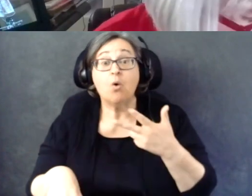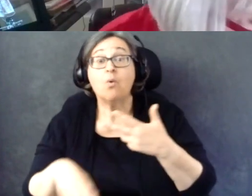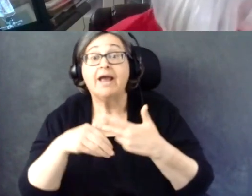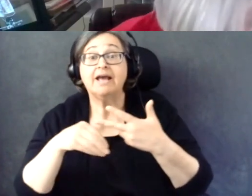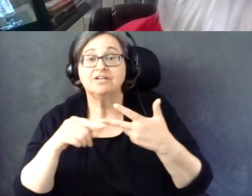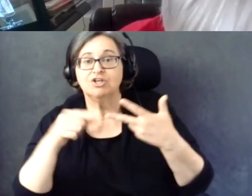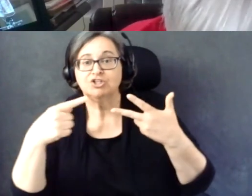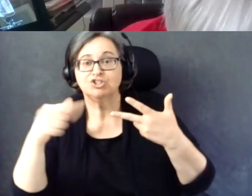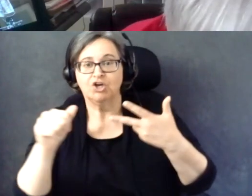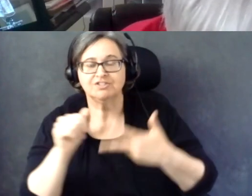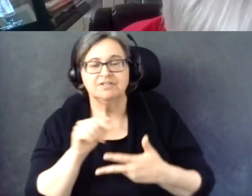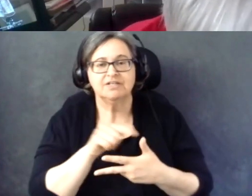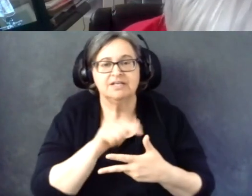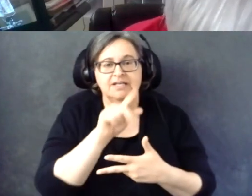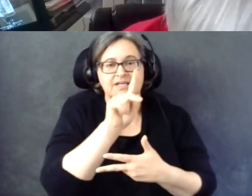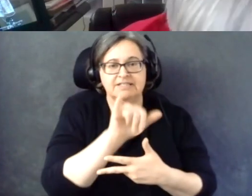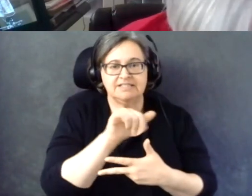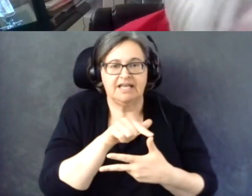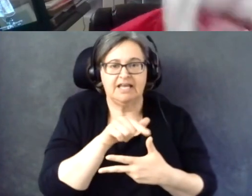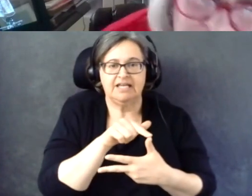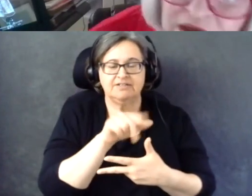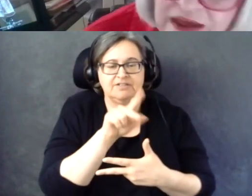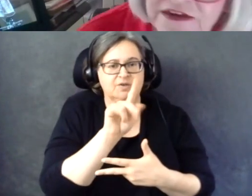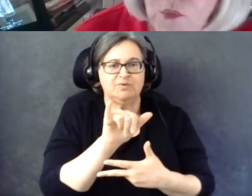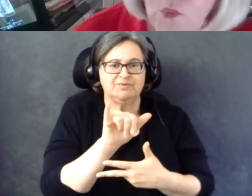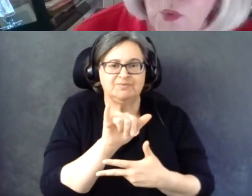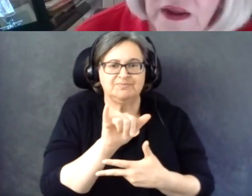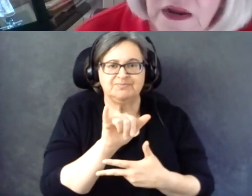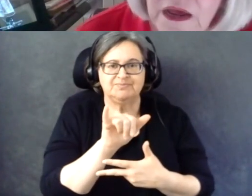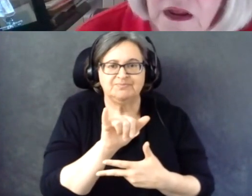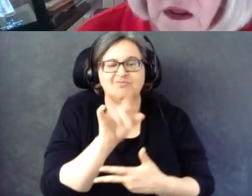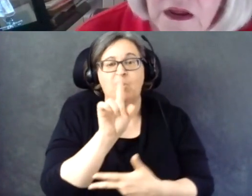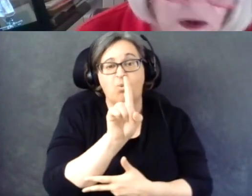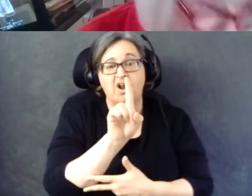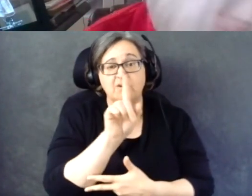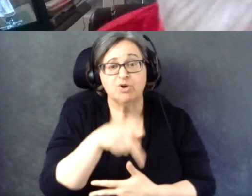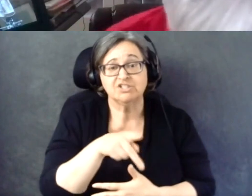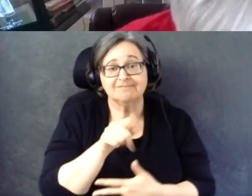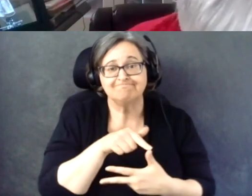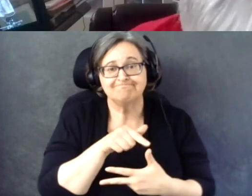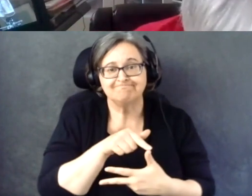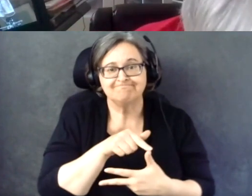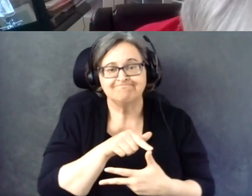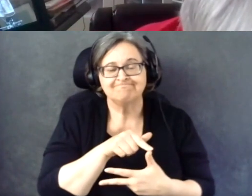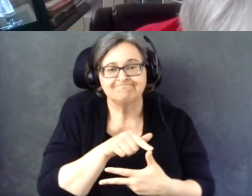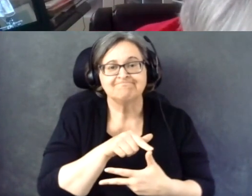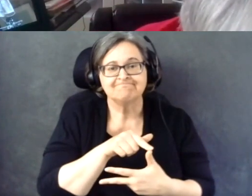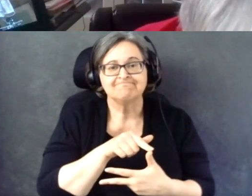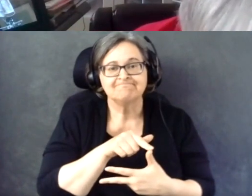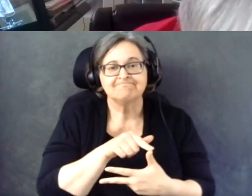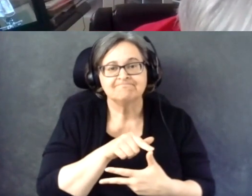Well, Kentucky, you had one survey.